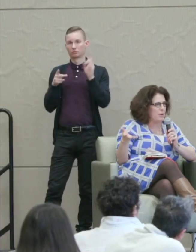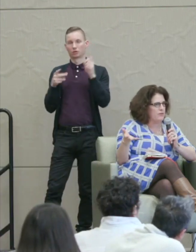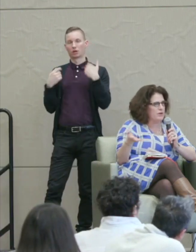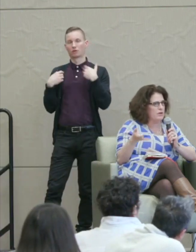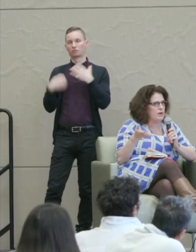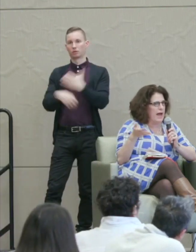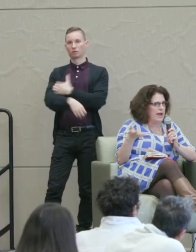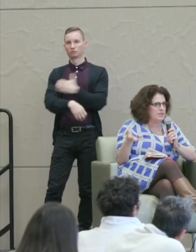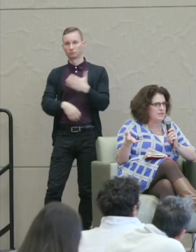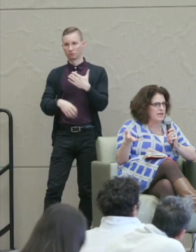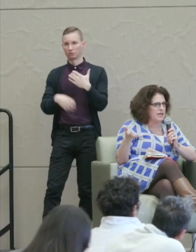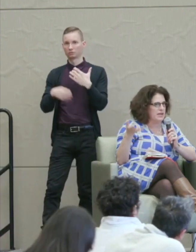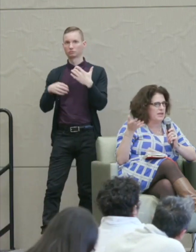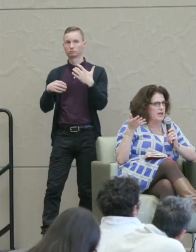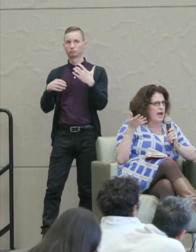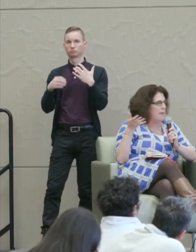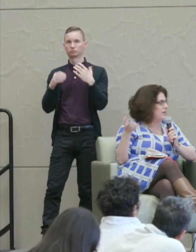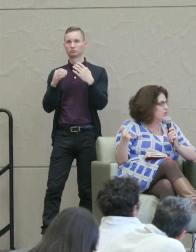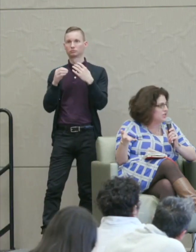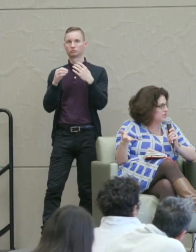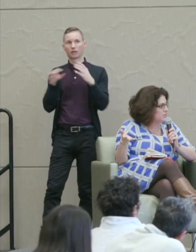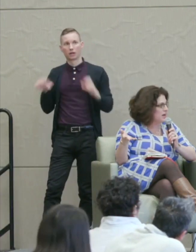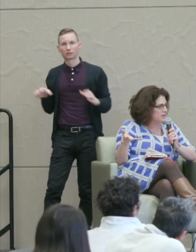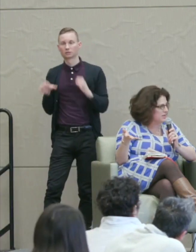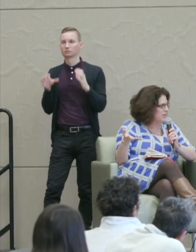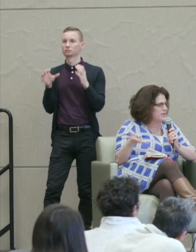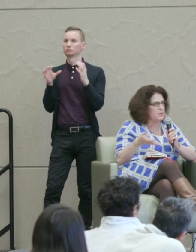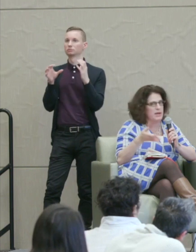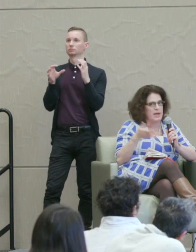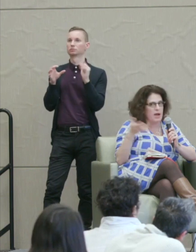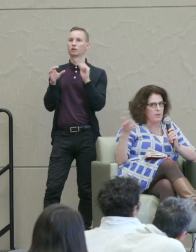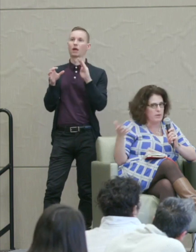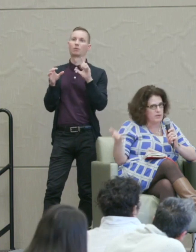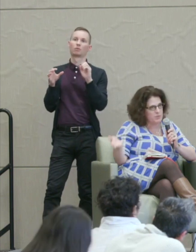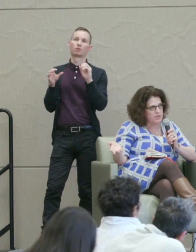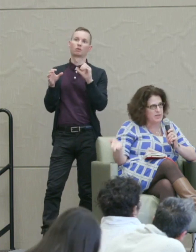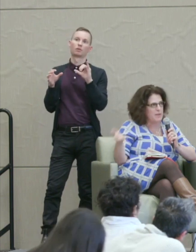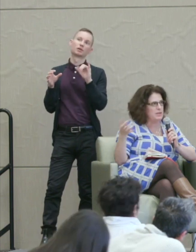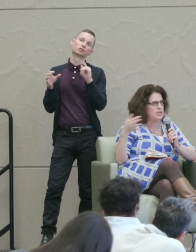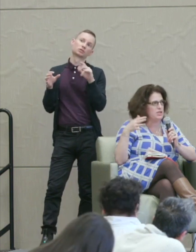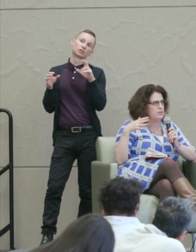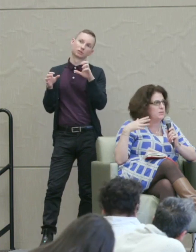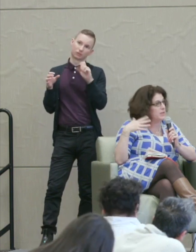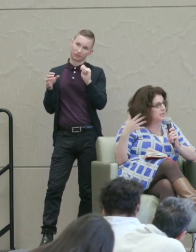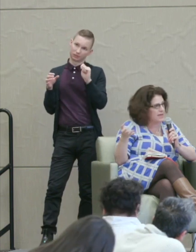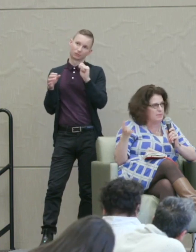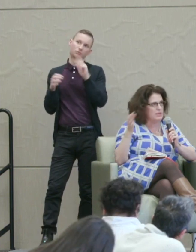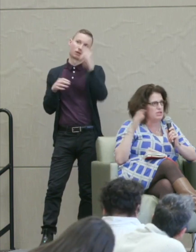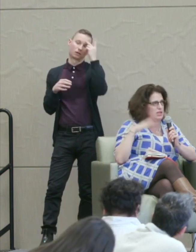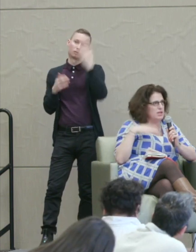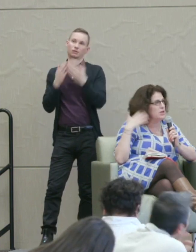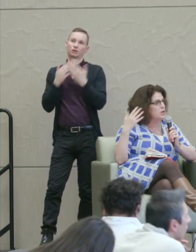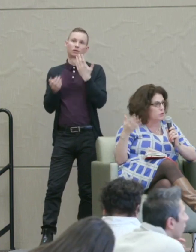powerful, activated abolitionist politics right now, whether it's prison abolition, police abolition.